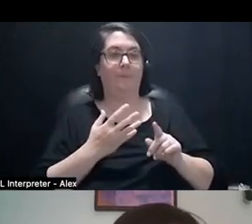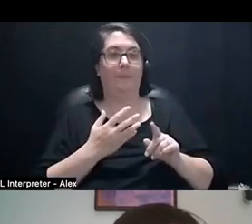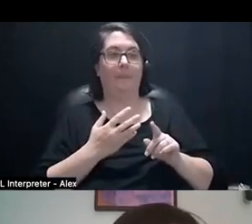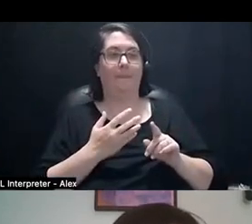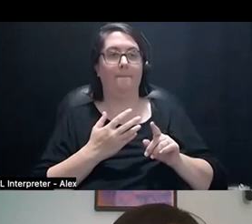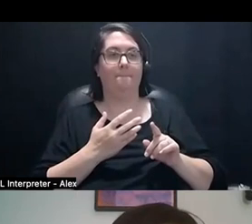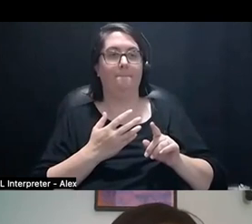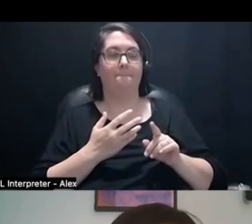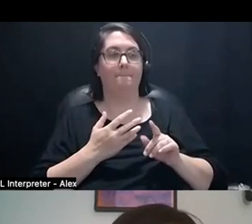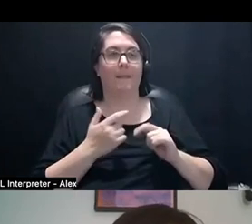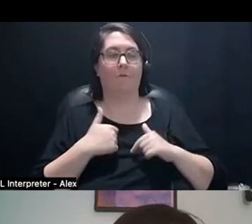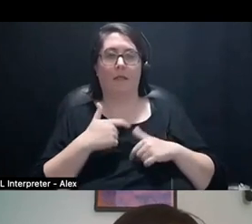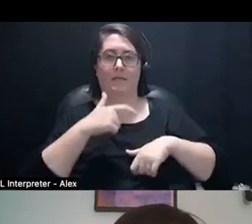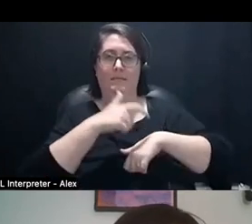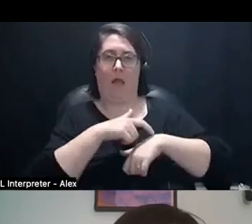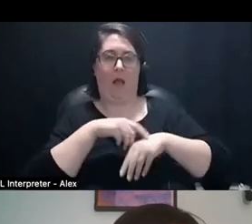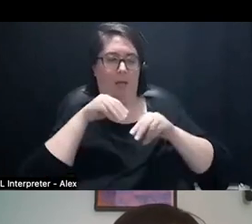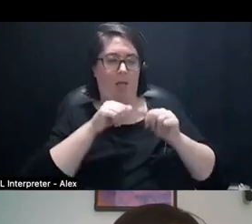by spending so much time with some of the photos in the video.